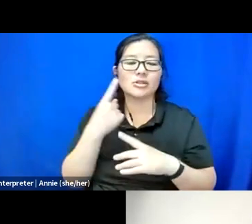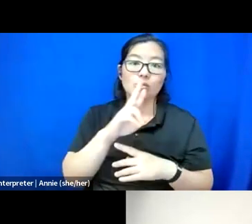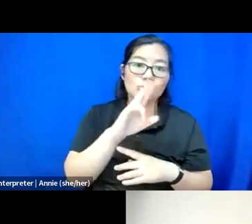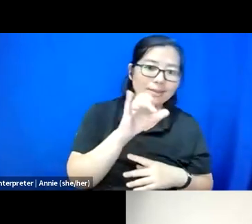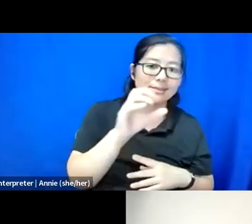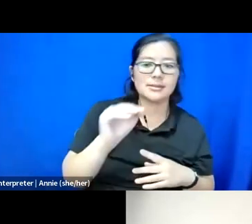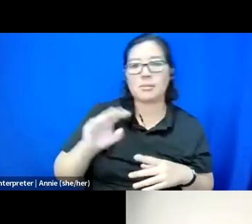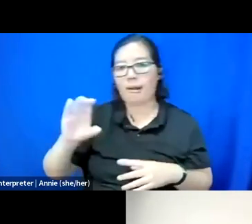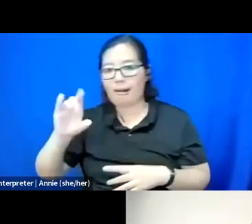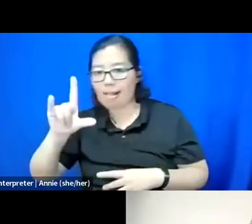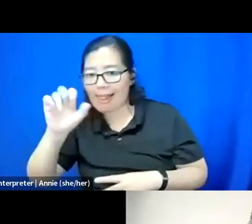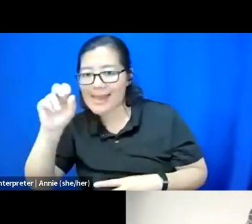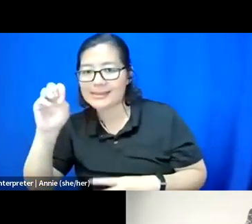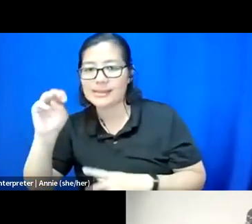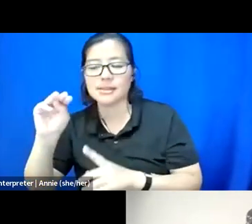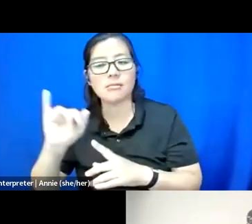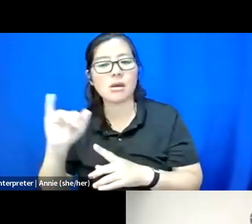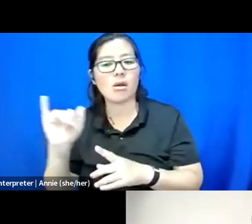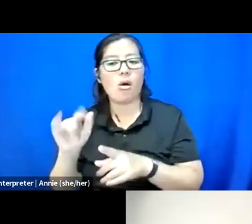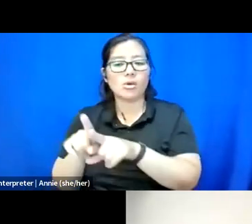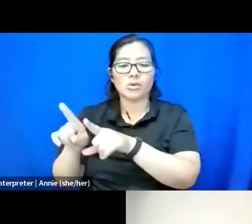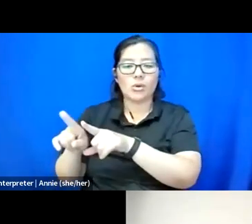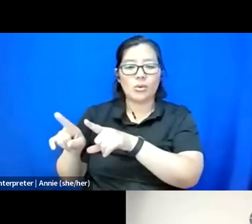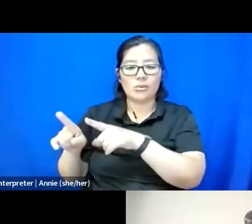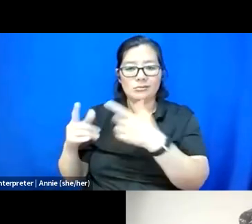And that's also what I'm interested in, like, how can I make work that's accessible